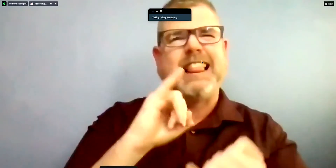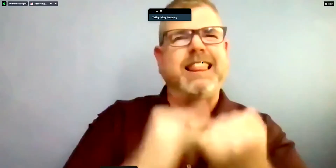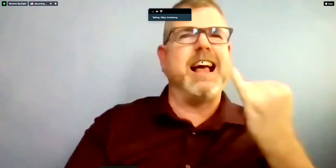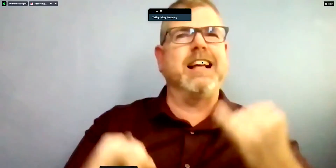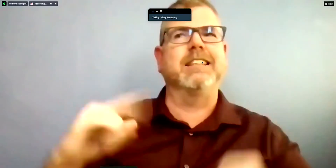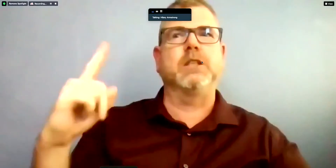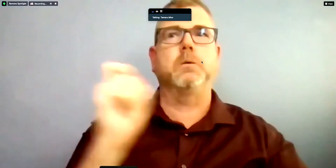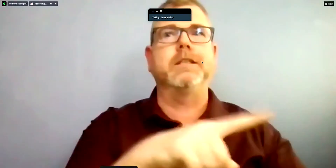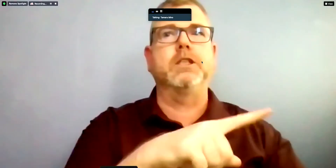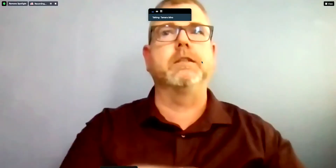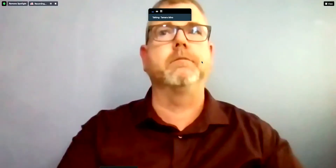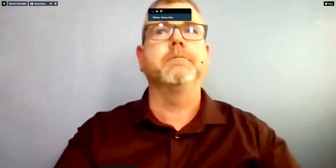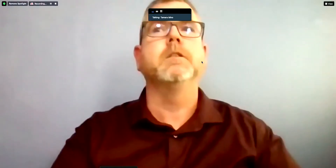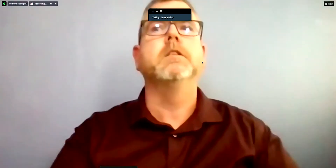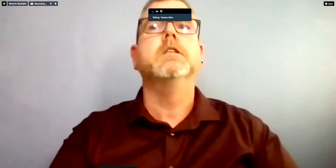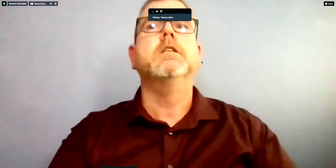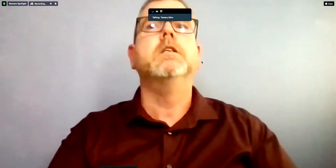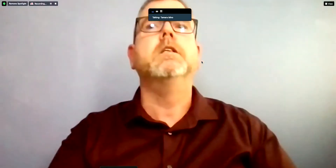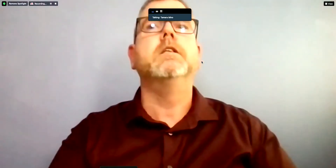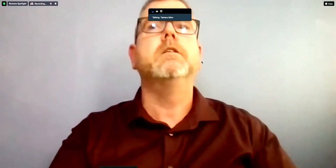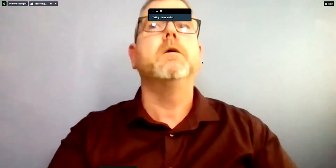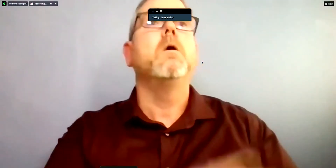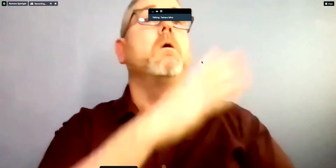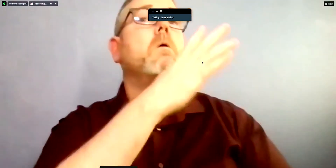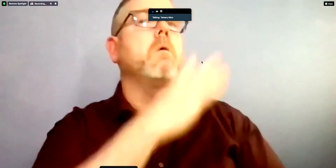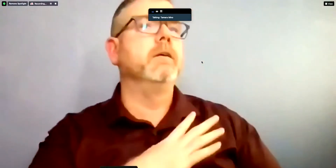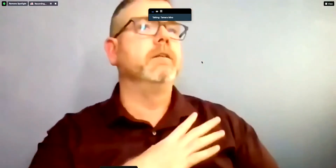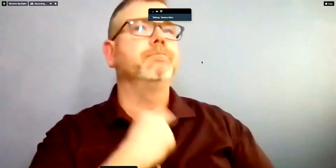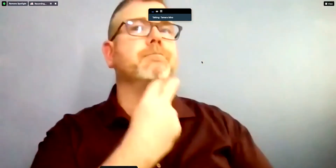Univision question: Hi yes thanks so much. I'm sorry, I got disconnected. uh Basically the